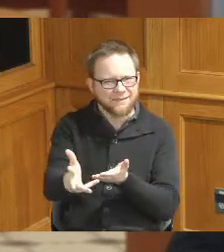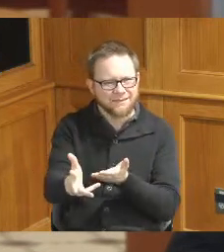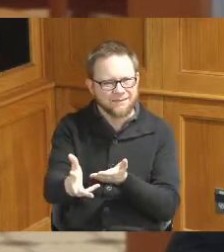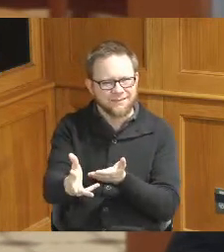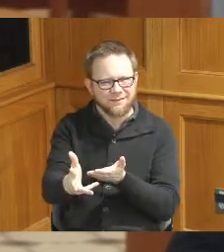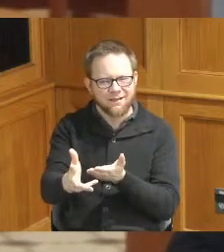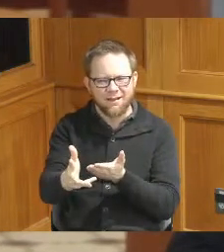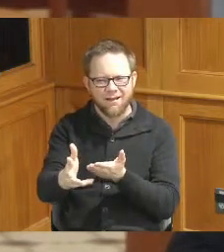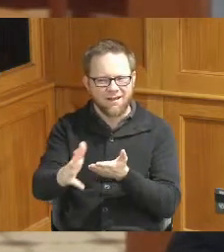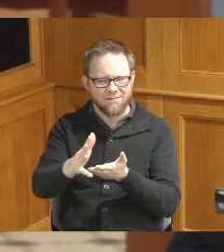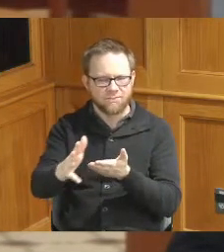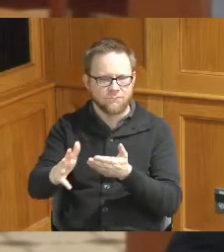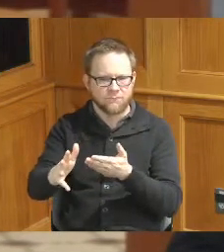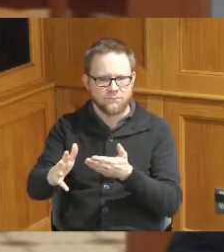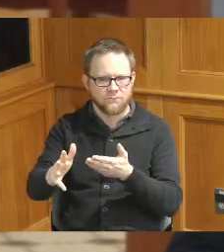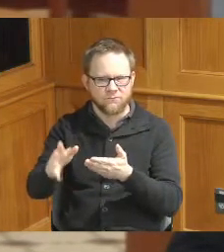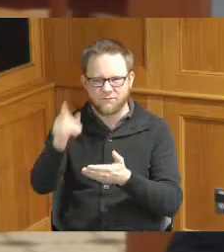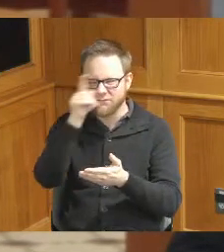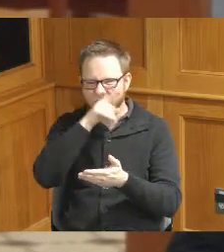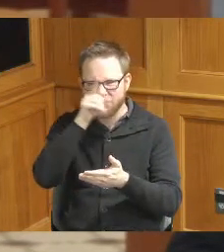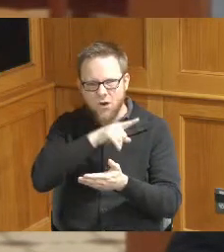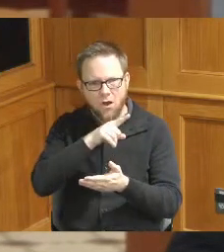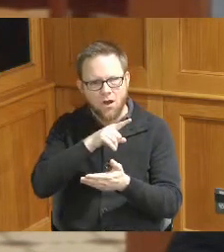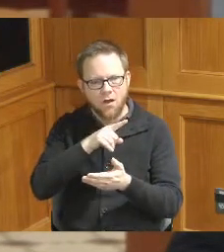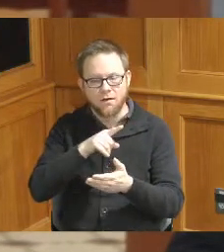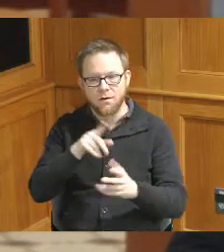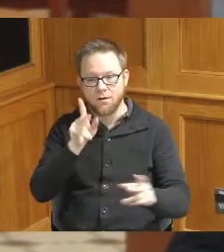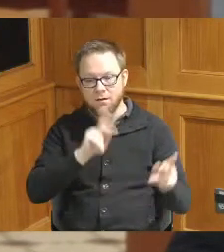there's no other word for it starting with people that have been approved to leave the country